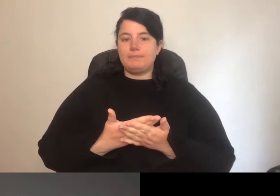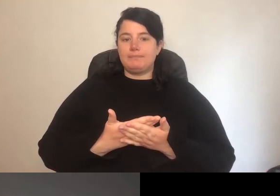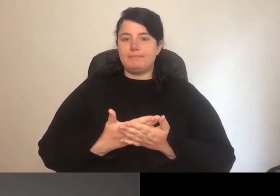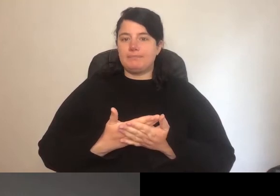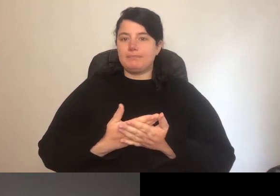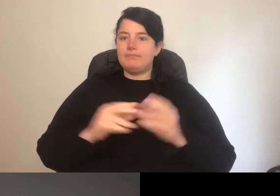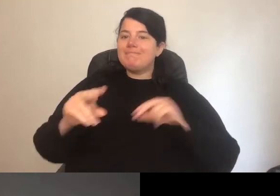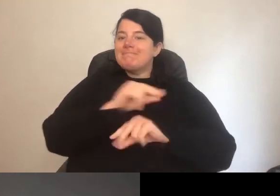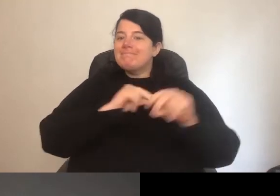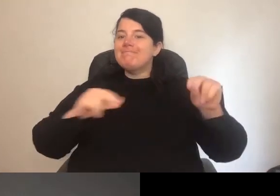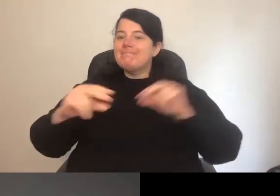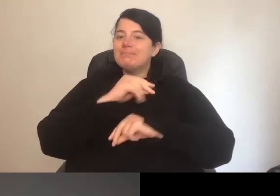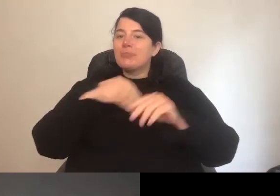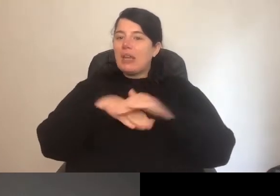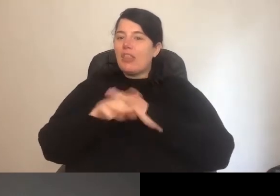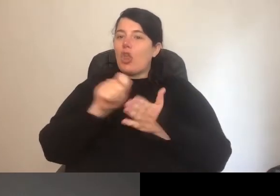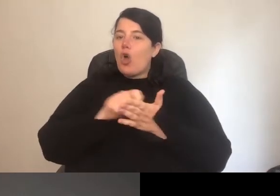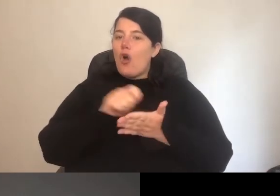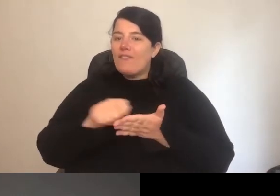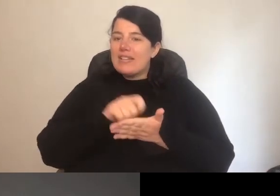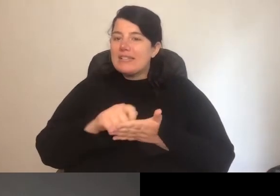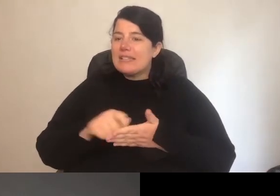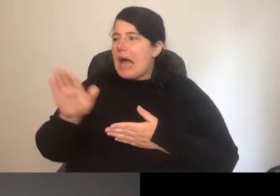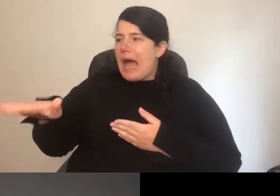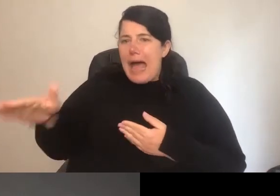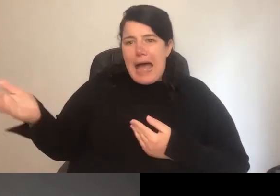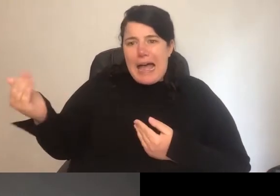conversation", the asking questions of their peers for which they don't